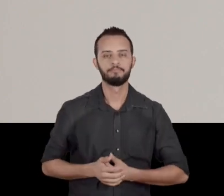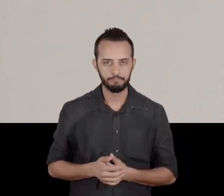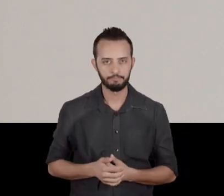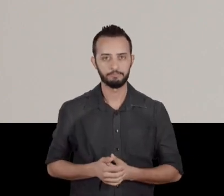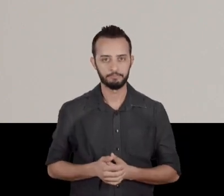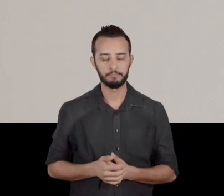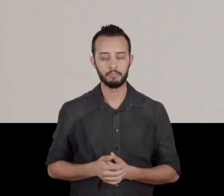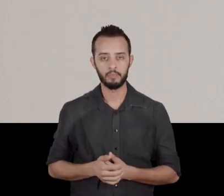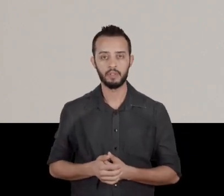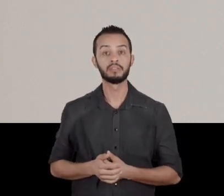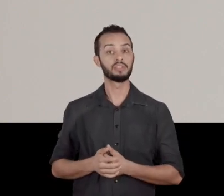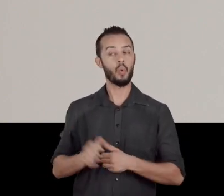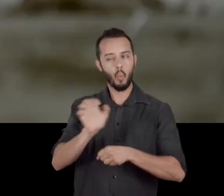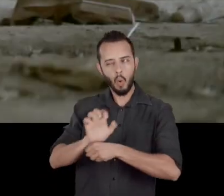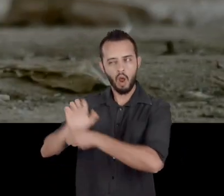at a given point in history.